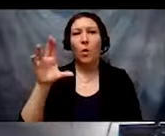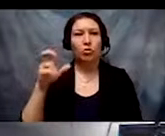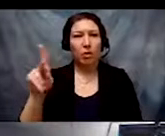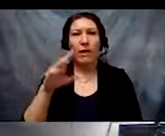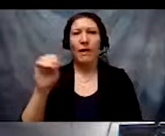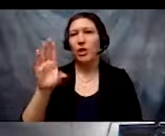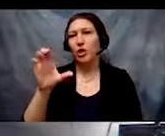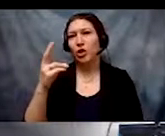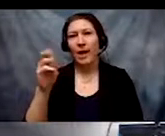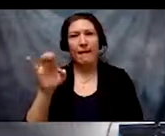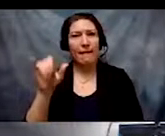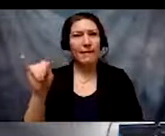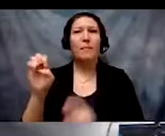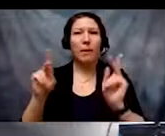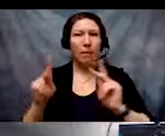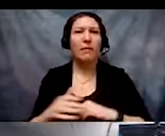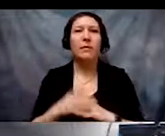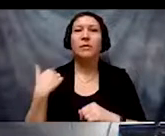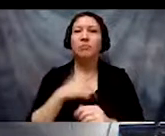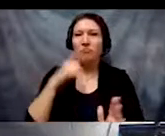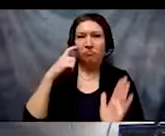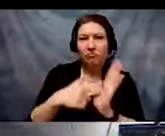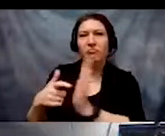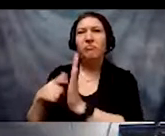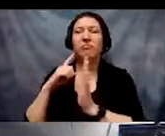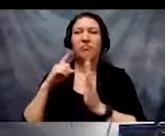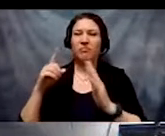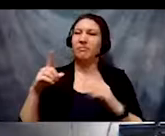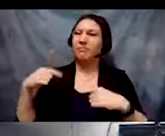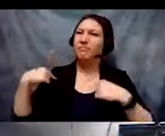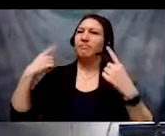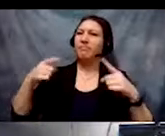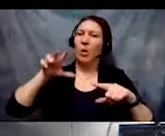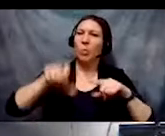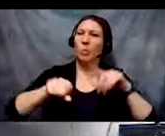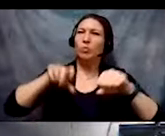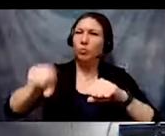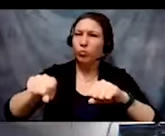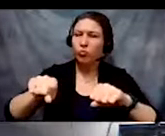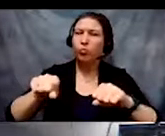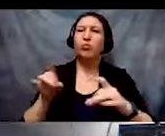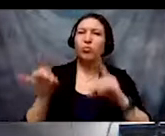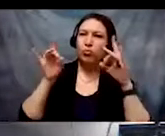We acknowledge the ongoing colonialism and the legacies of violence, displacement,